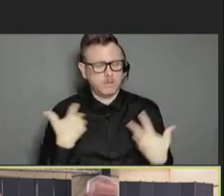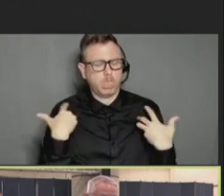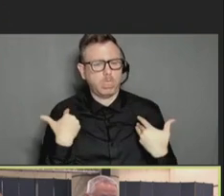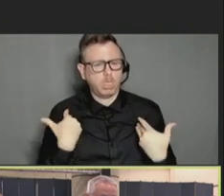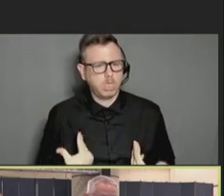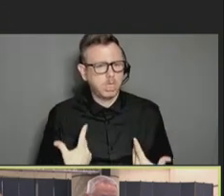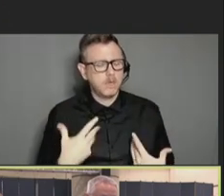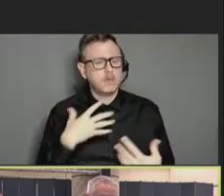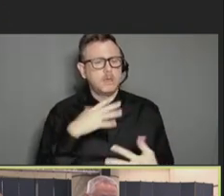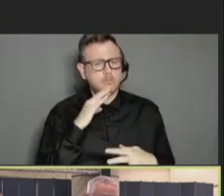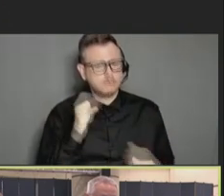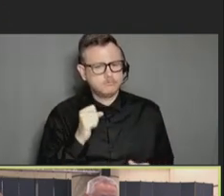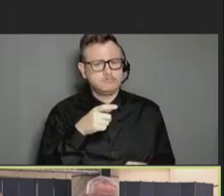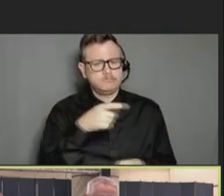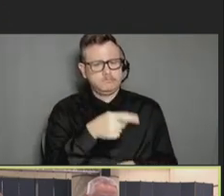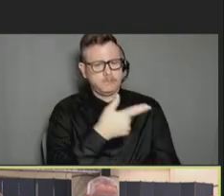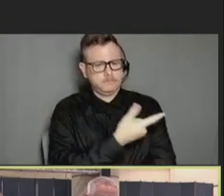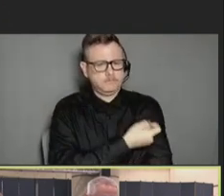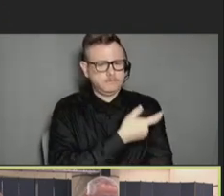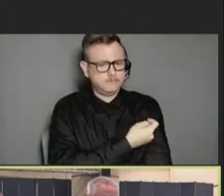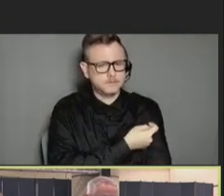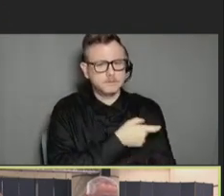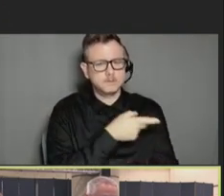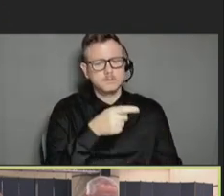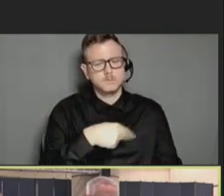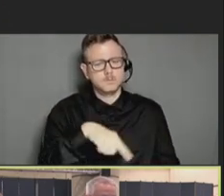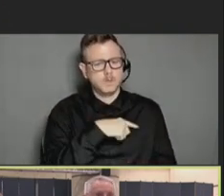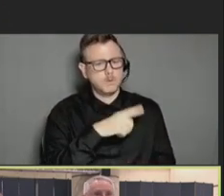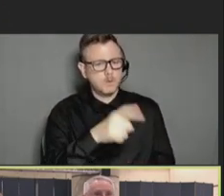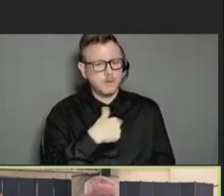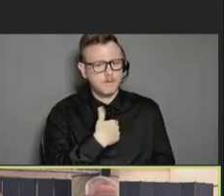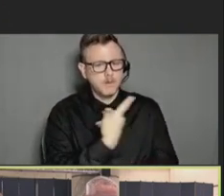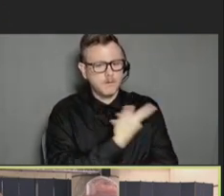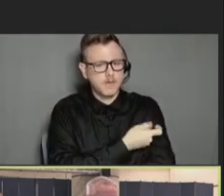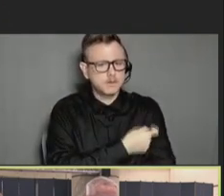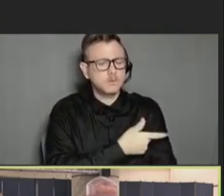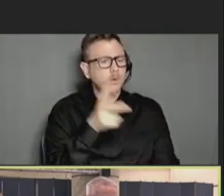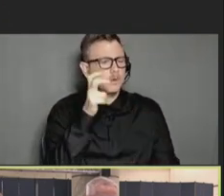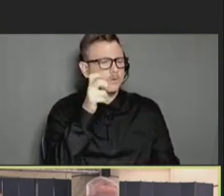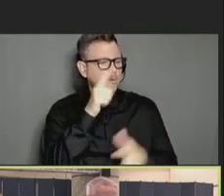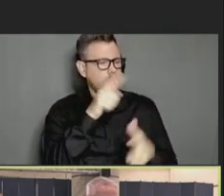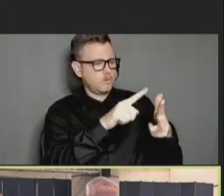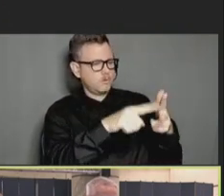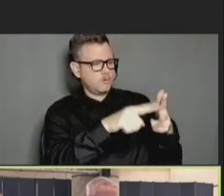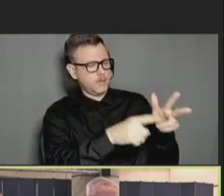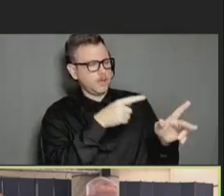views. In this session, we'll hear from these three distinguished speakers. And we'll start